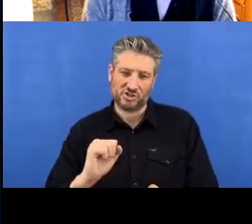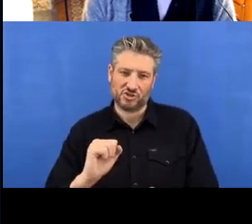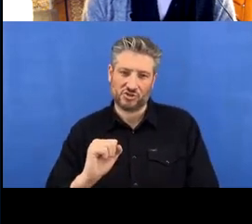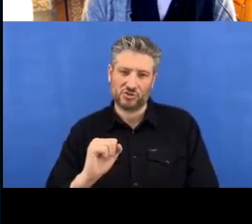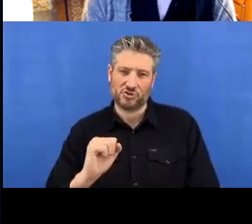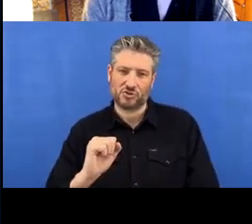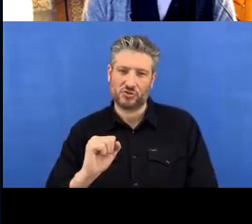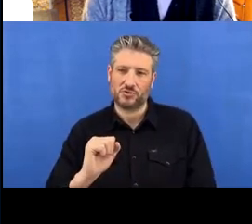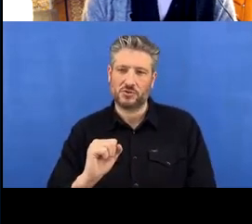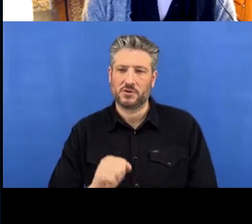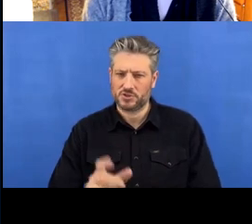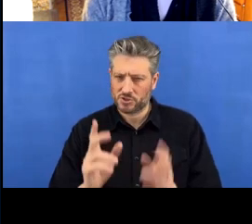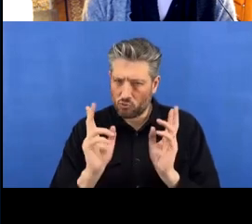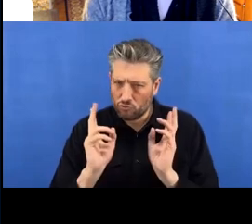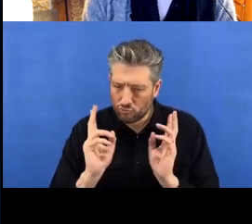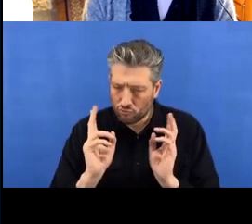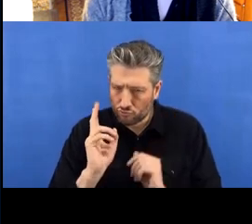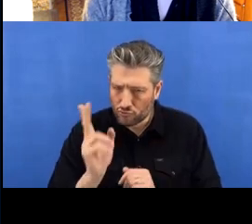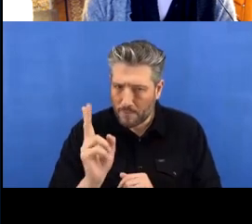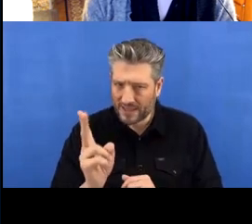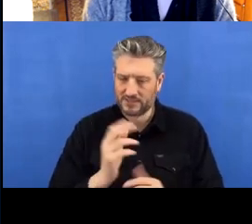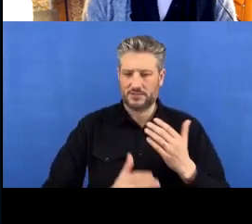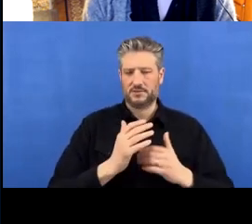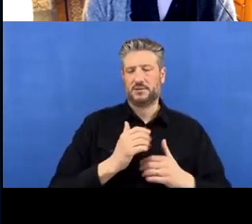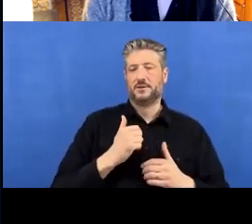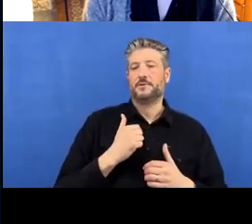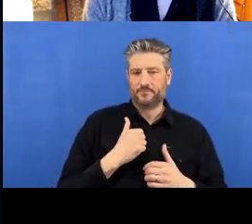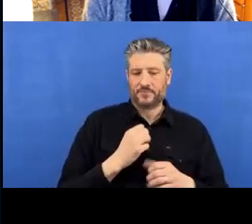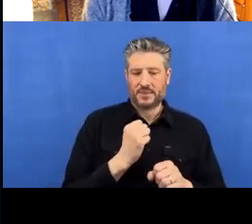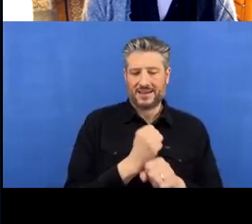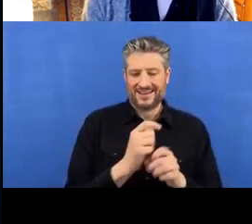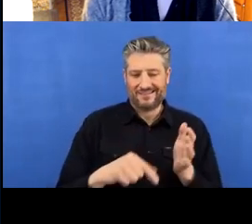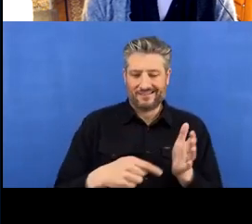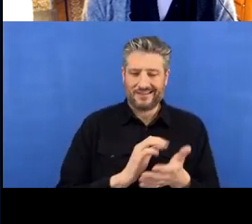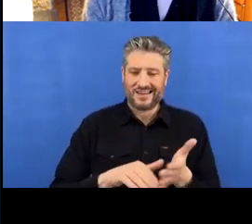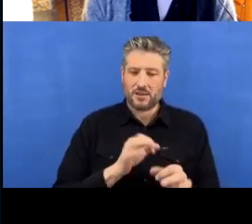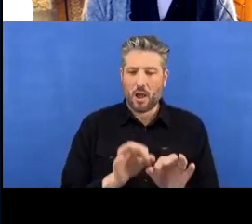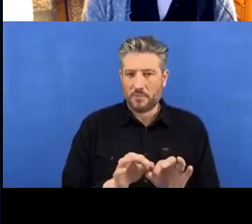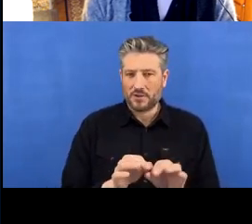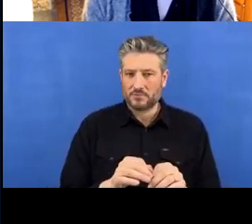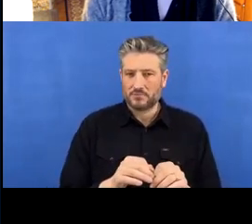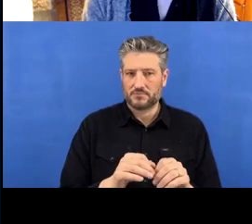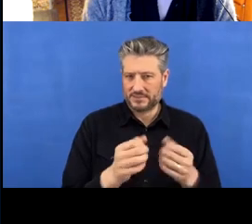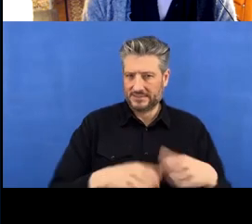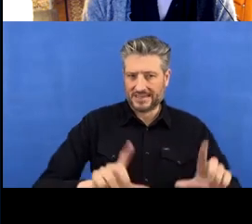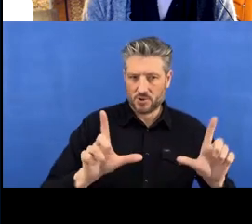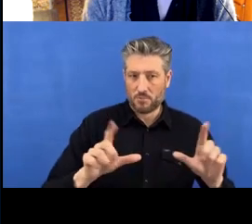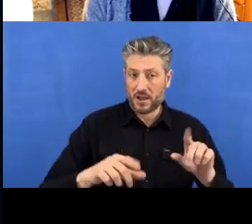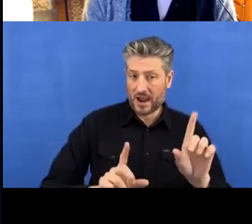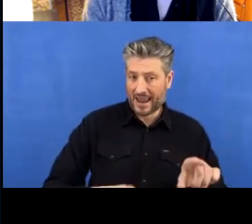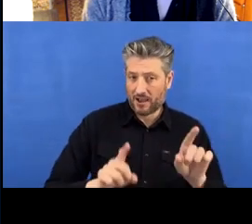step again, you go to GitHub Desktop and you click ‘File’ > ‘Add local repository'